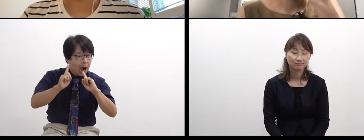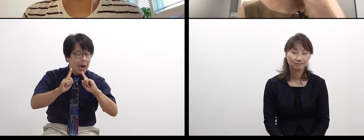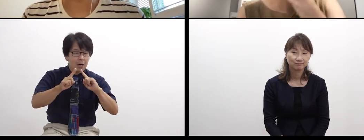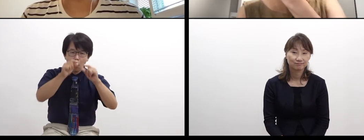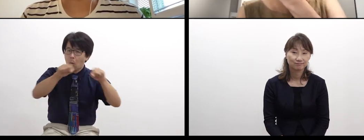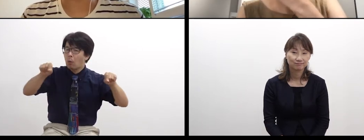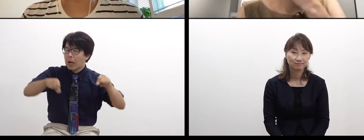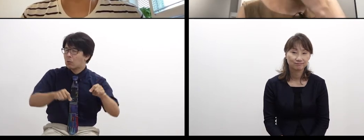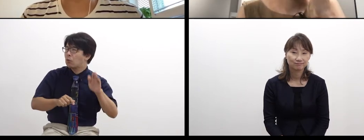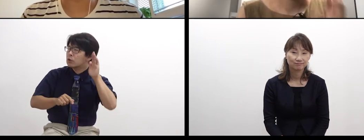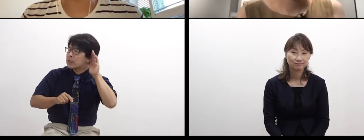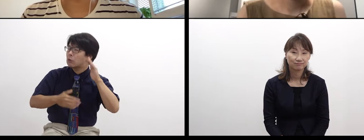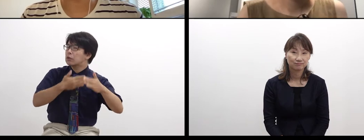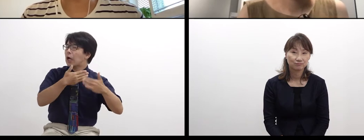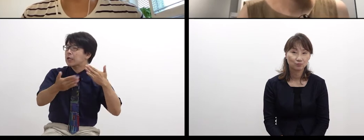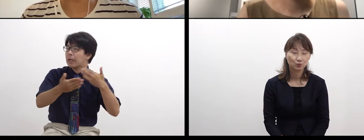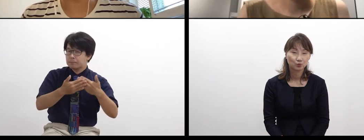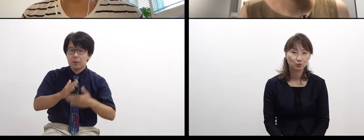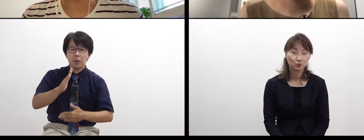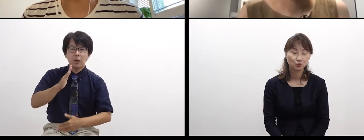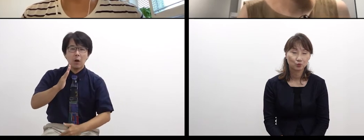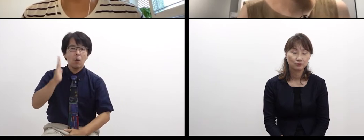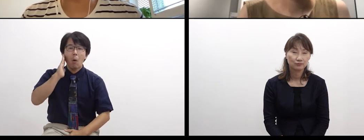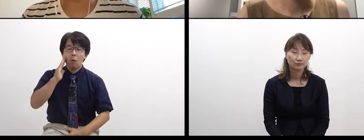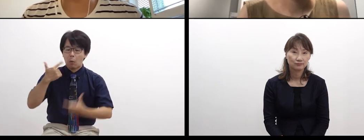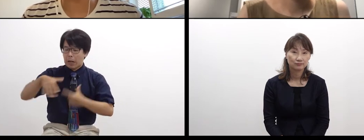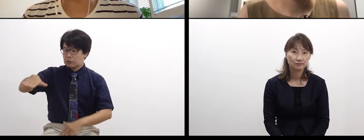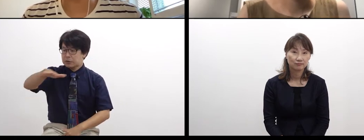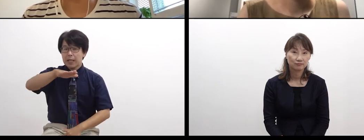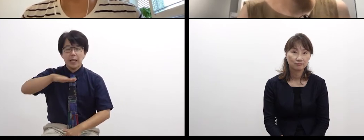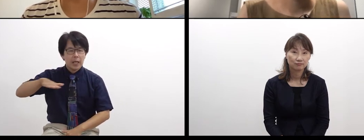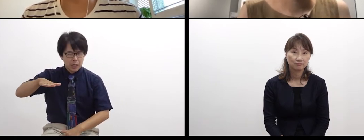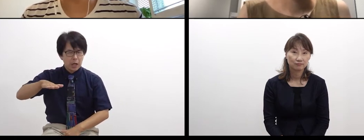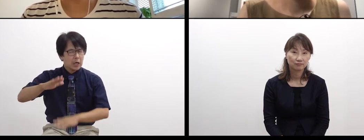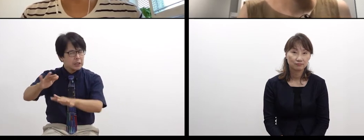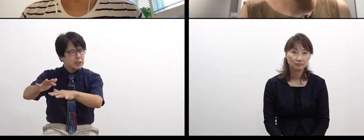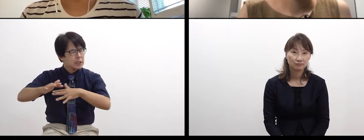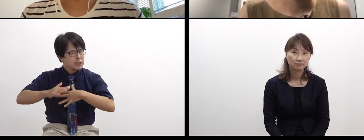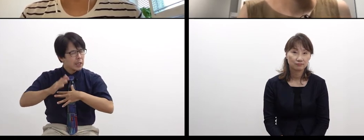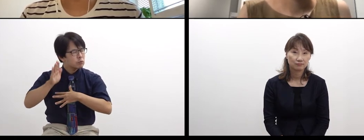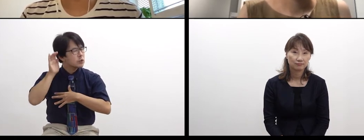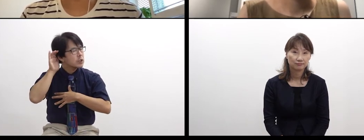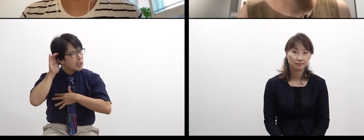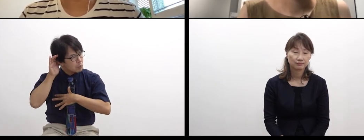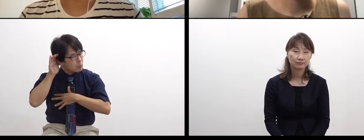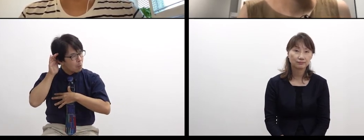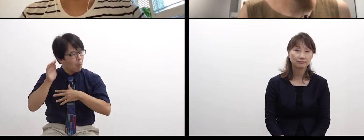her experience of listening to music